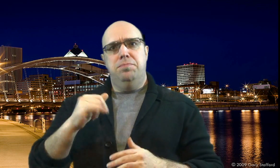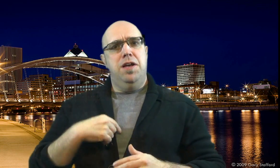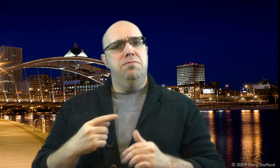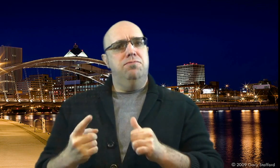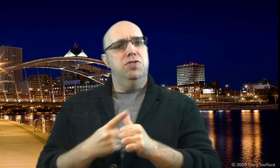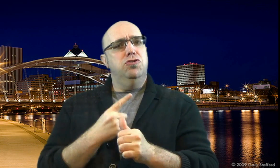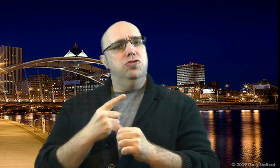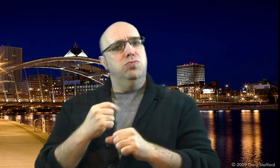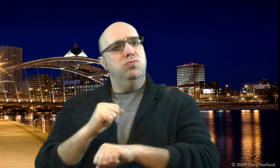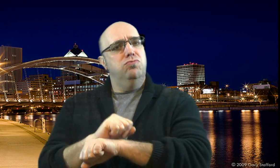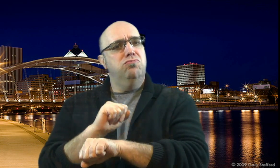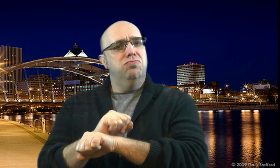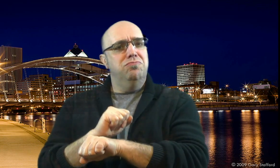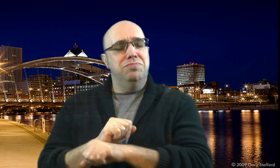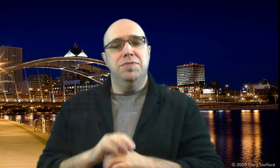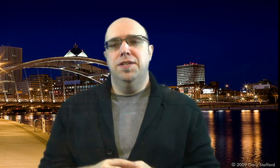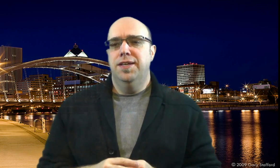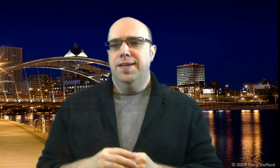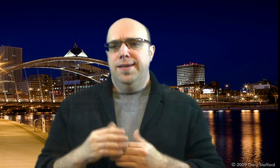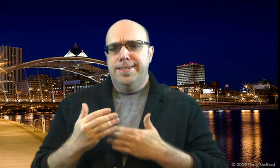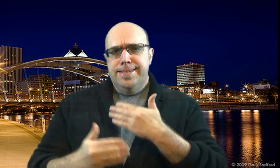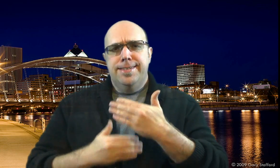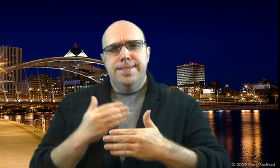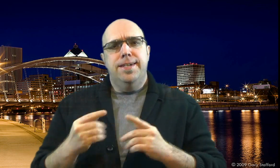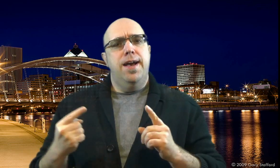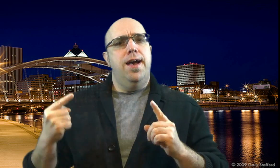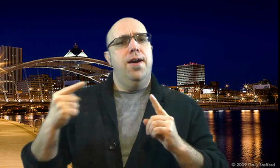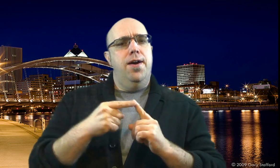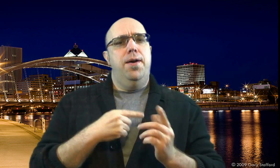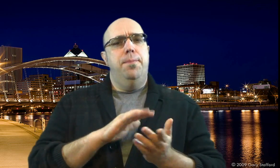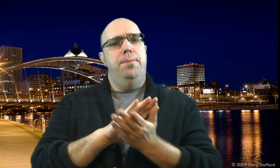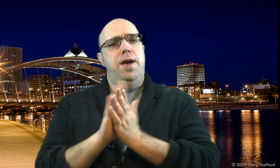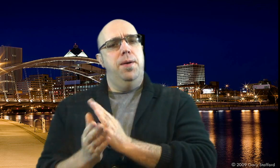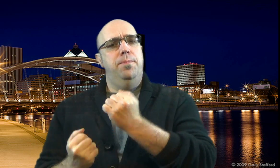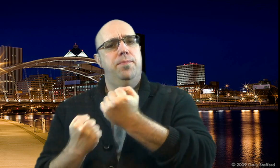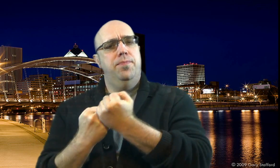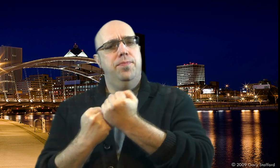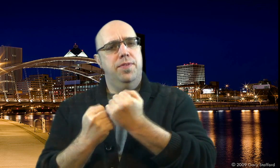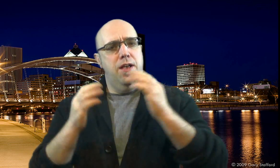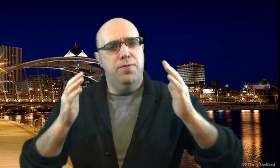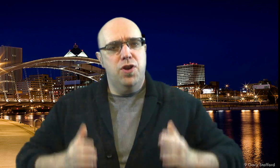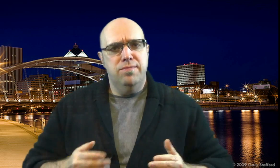That was my first career. Until I became an advocate.